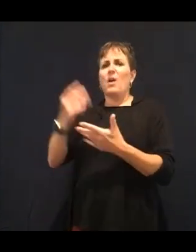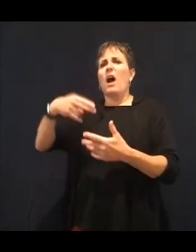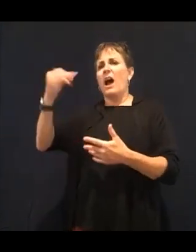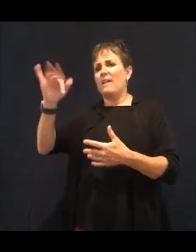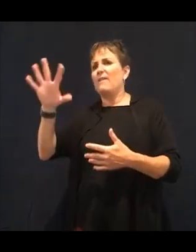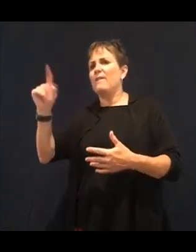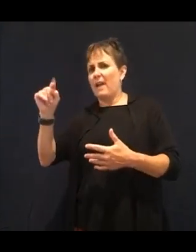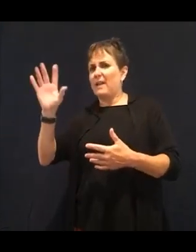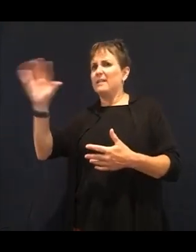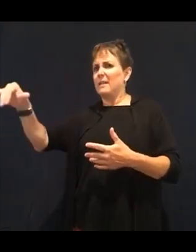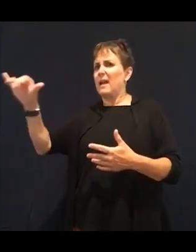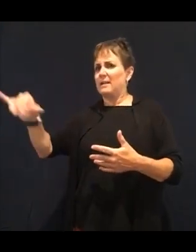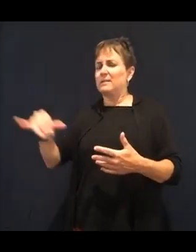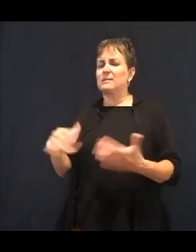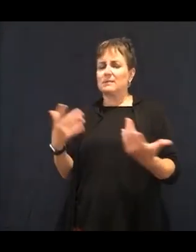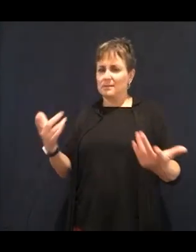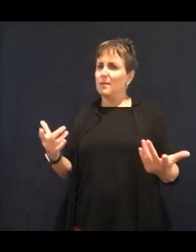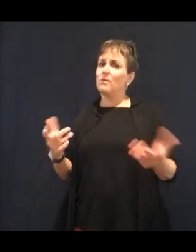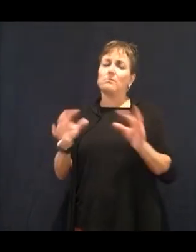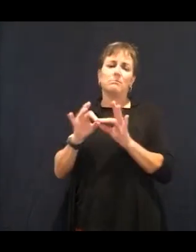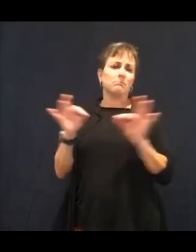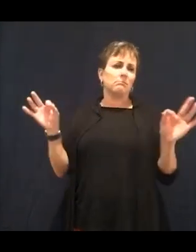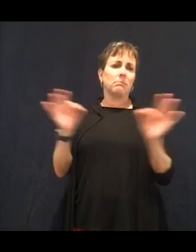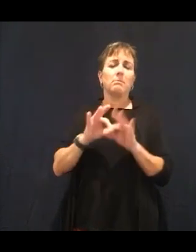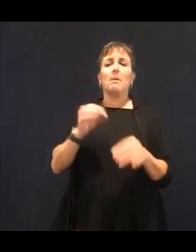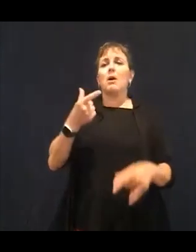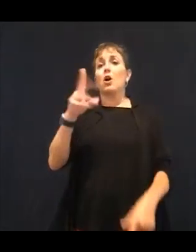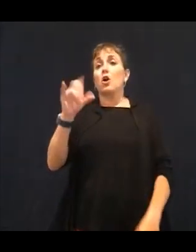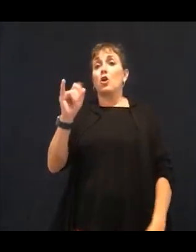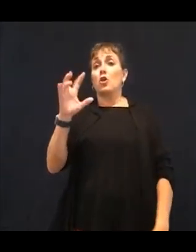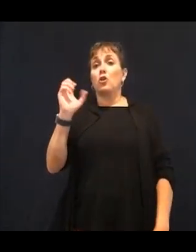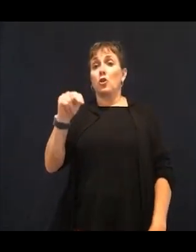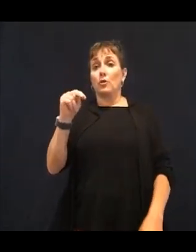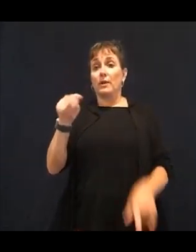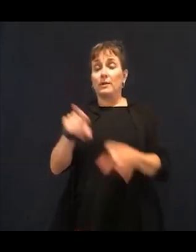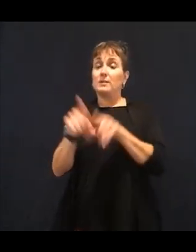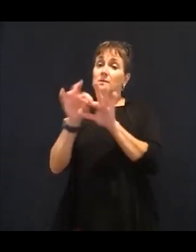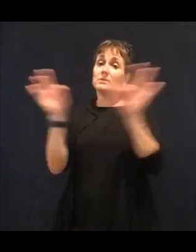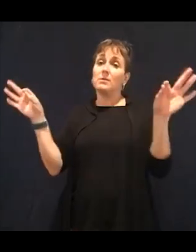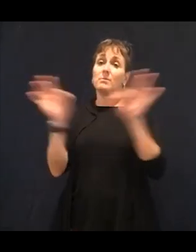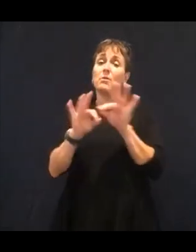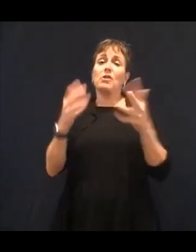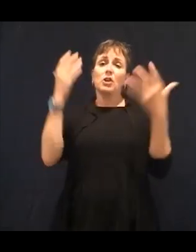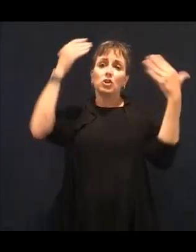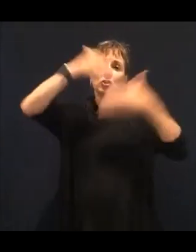broccoli and asparagus. Those kinds of things, Brussels sprouts, carrots, peas--